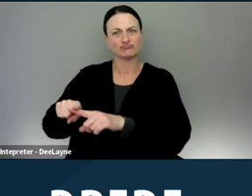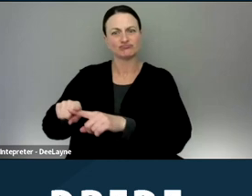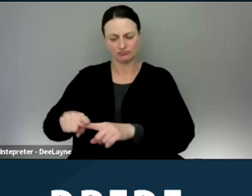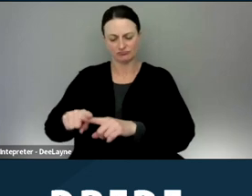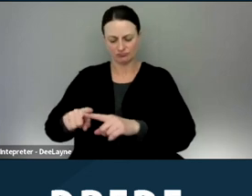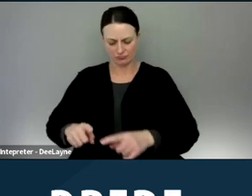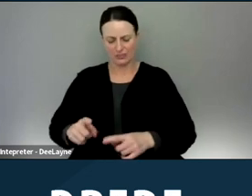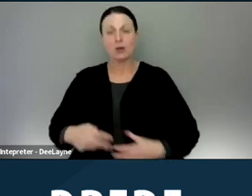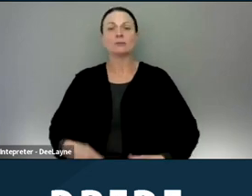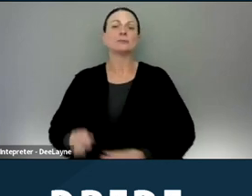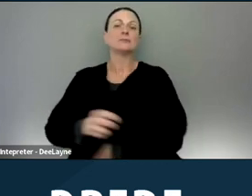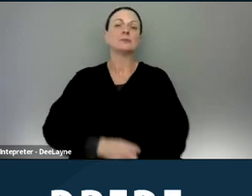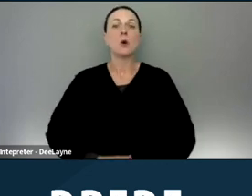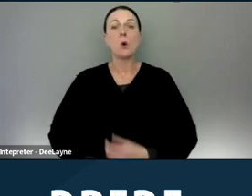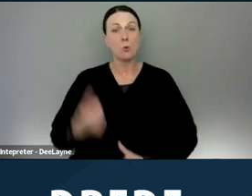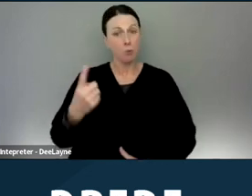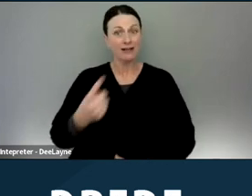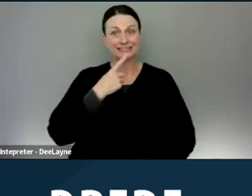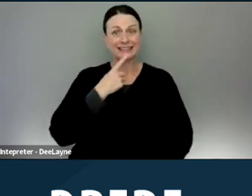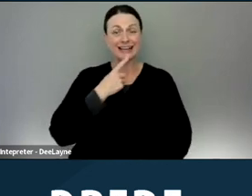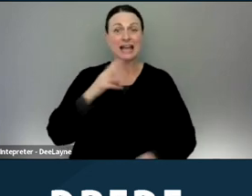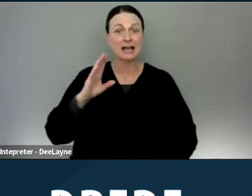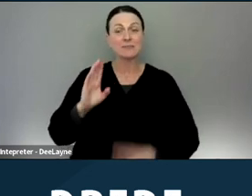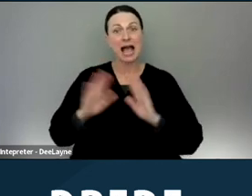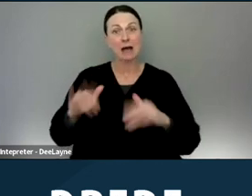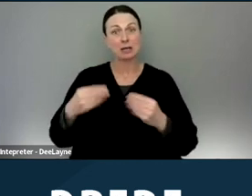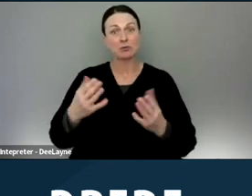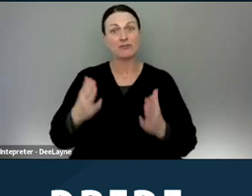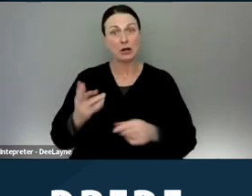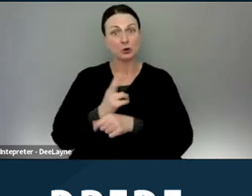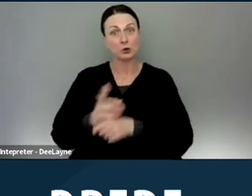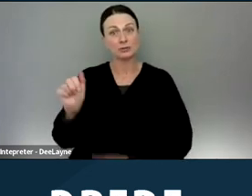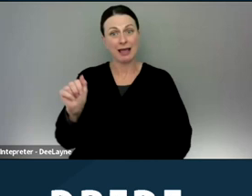Well one that basically said that the housing providers use of artificial intelligence